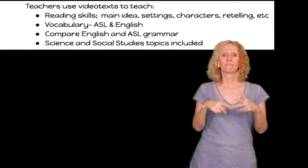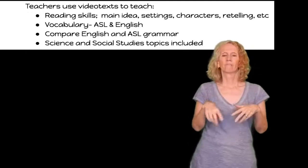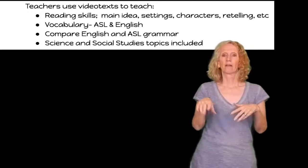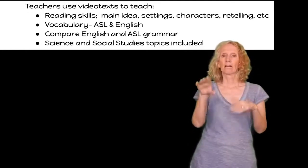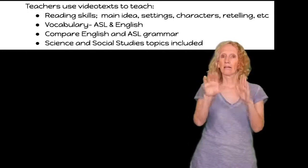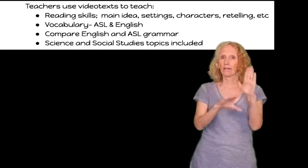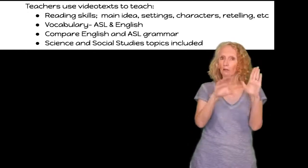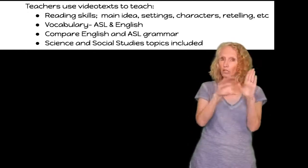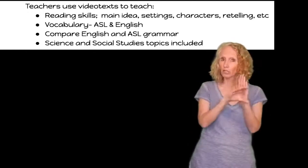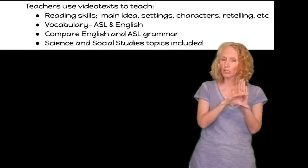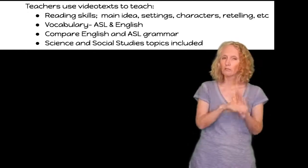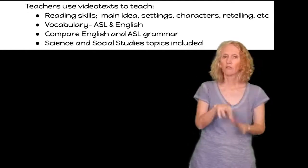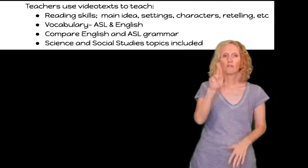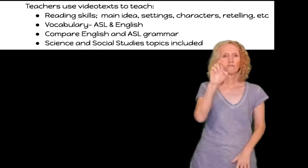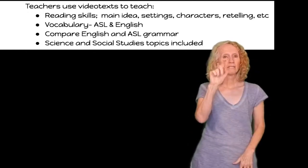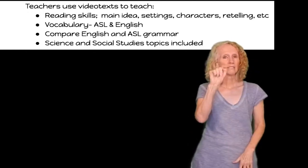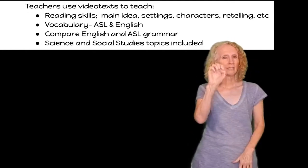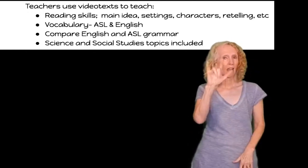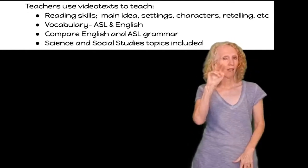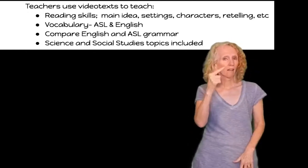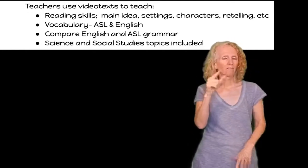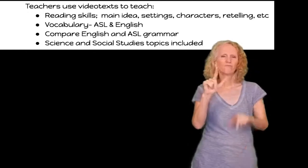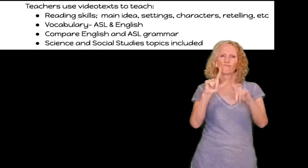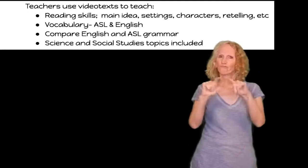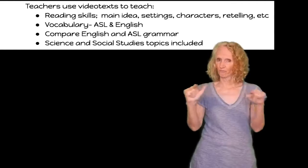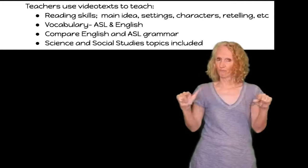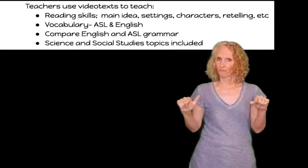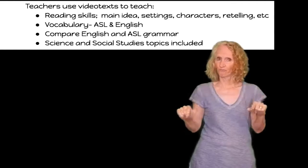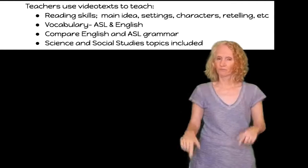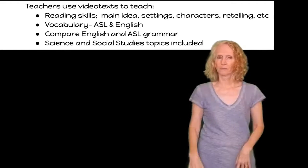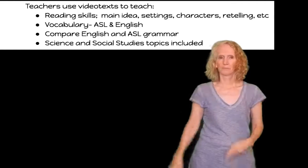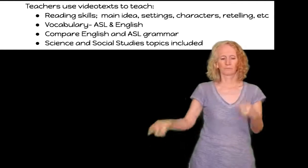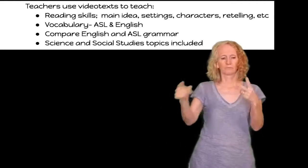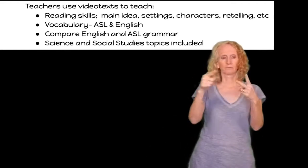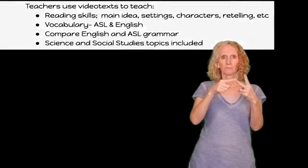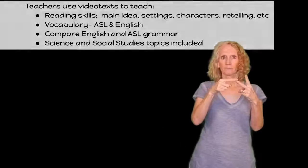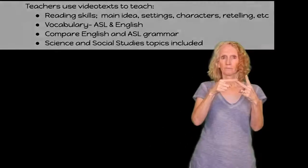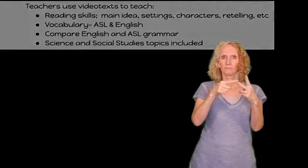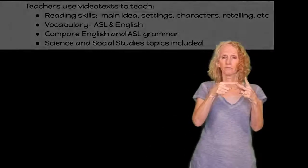characters within the story and also do